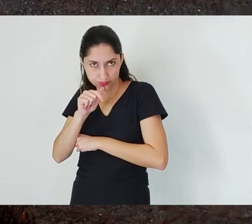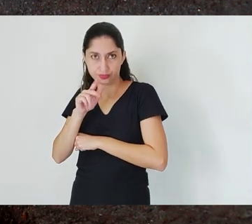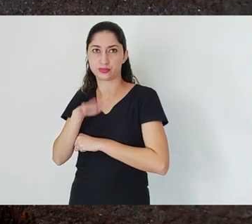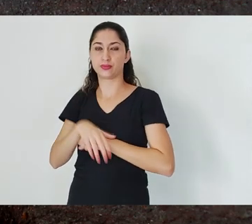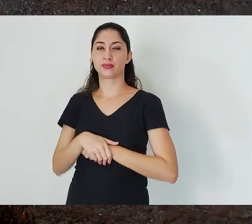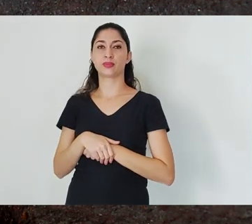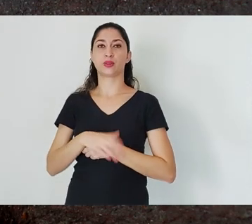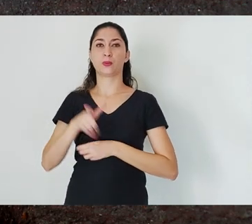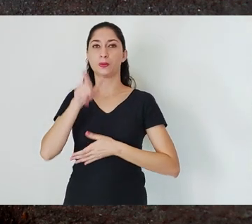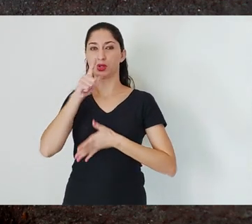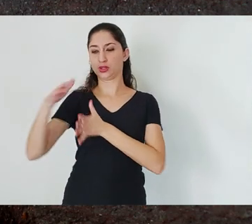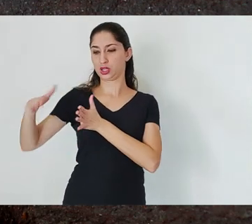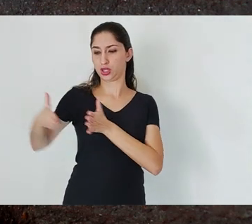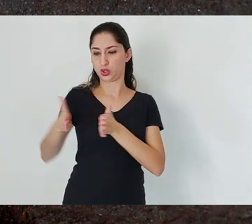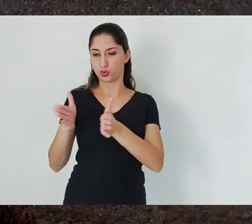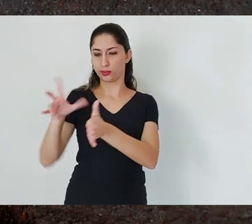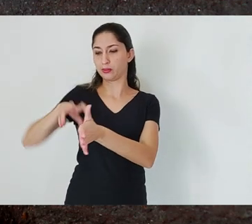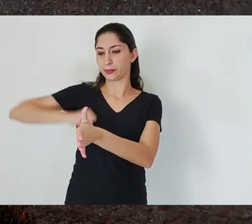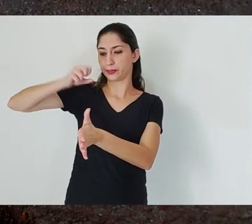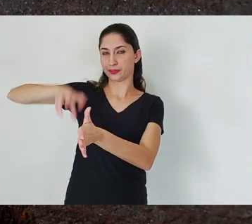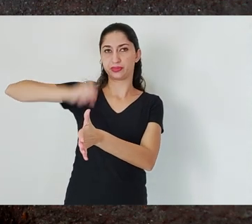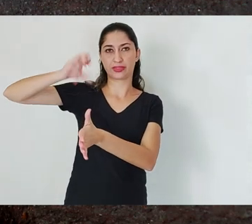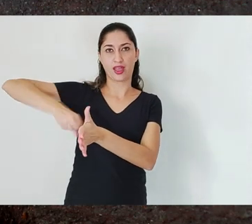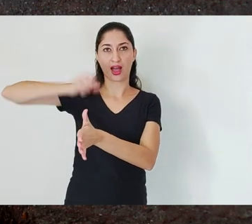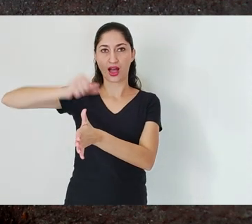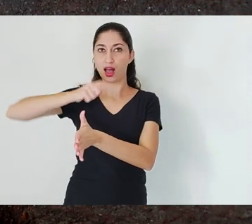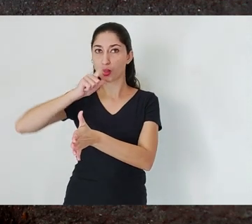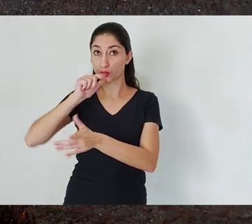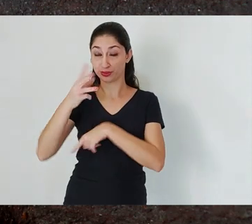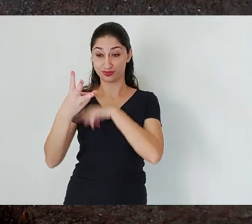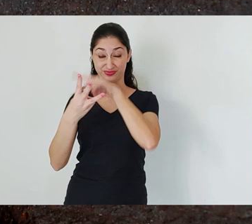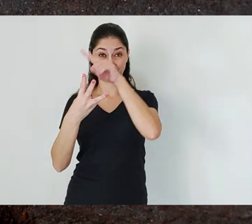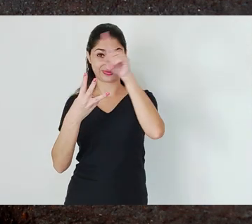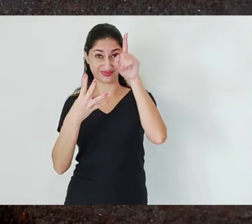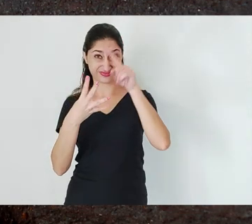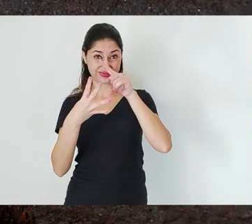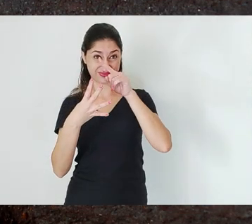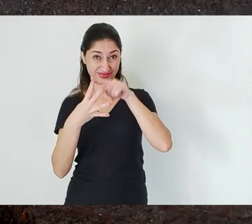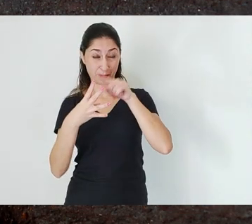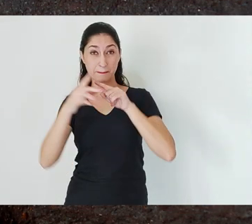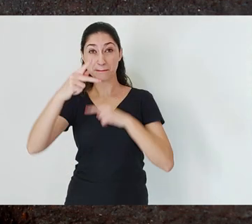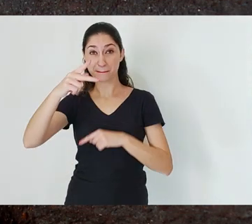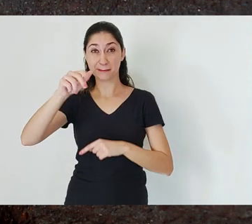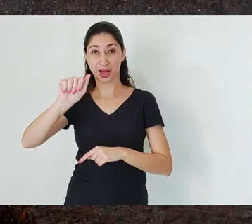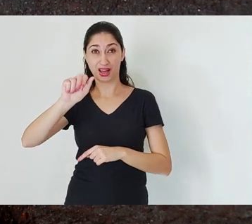The Paraopeba system consists, consisted of, three reservoirs.